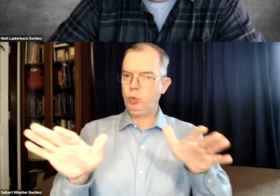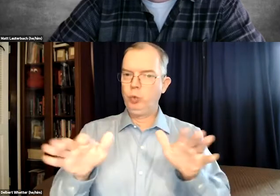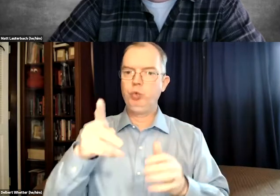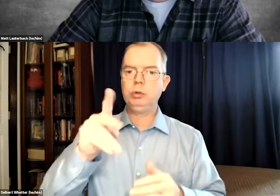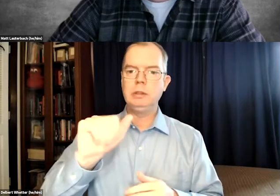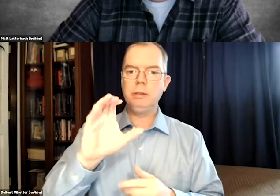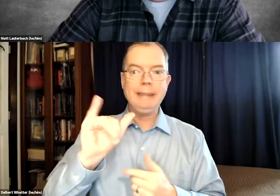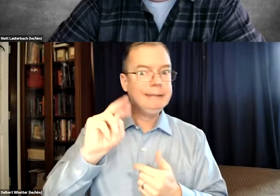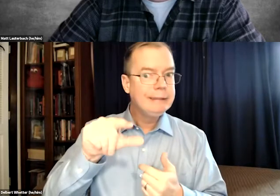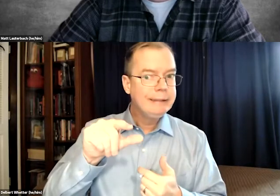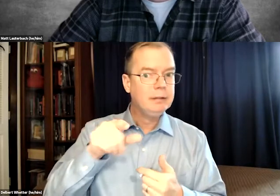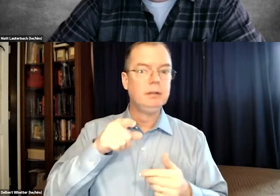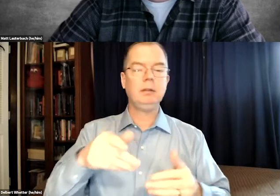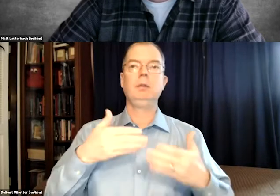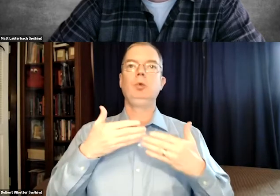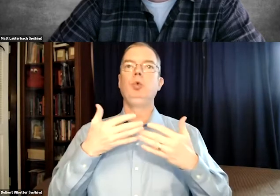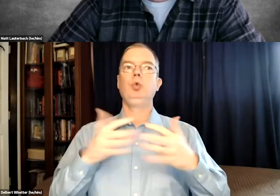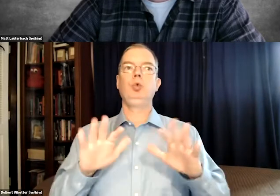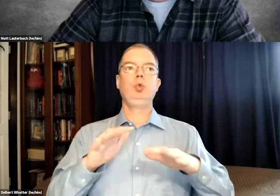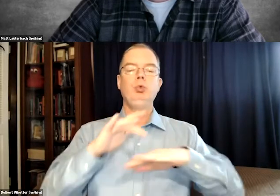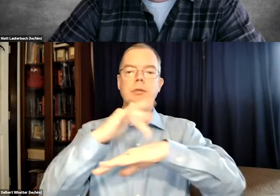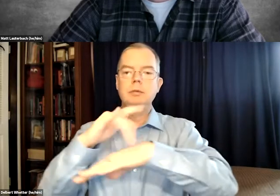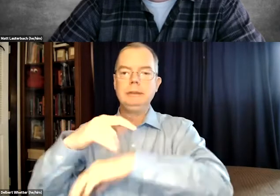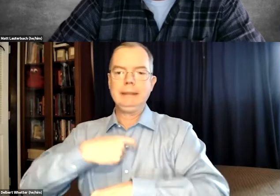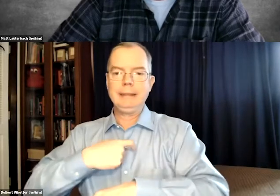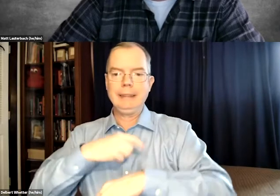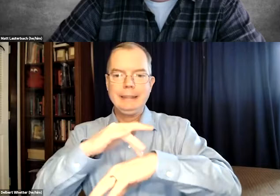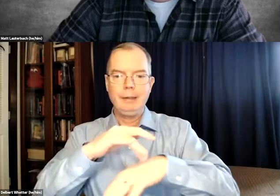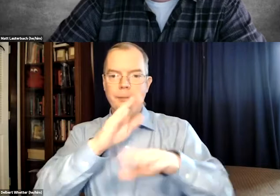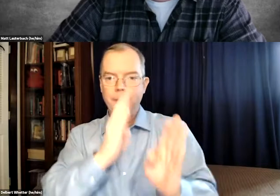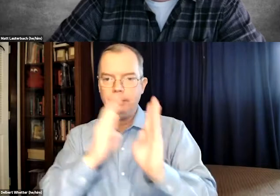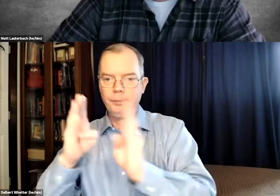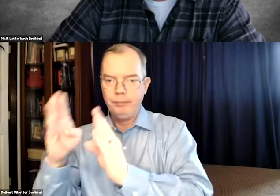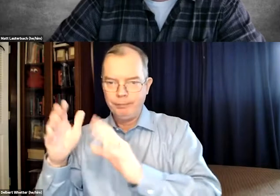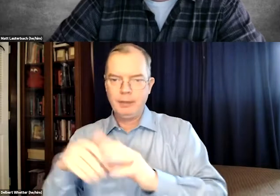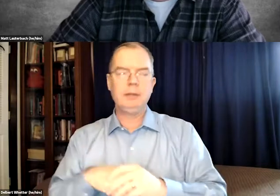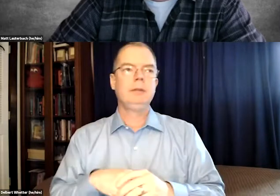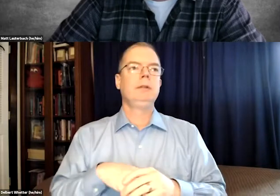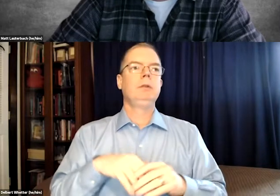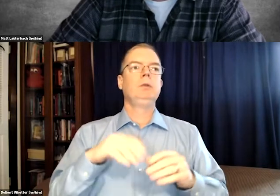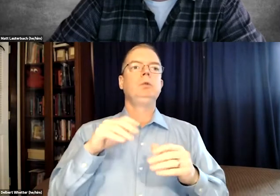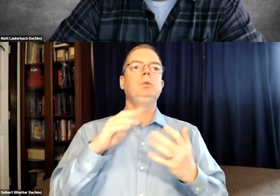But the problem is you lose the pacing, you lose the sense of timing.